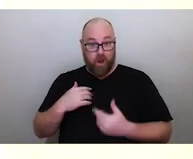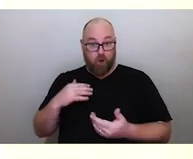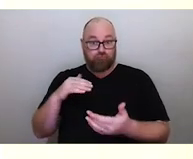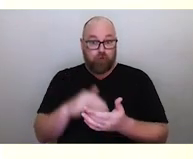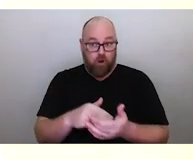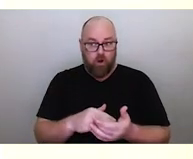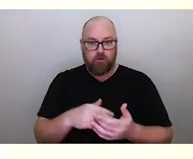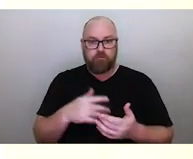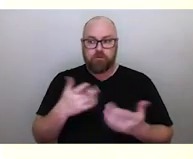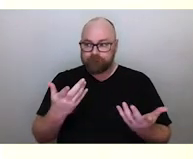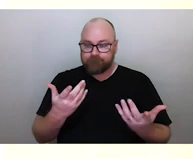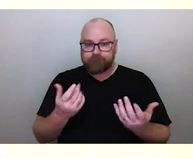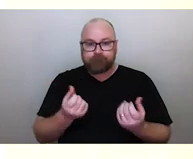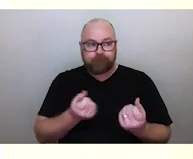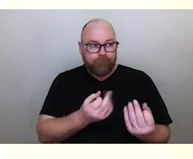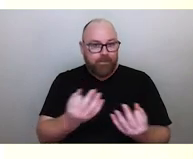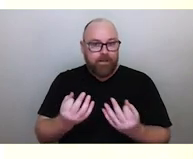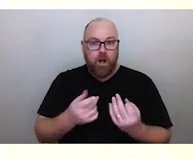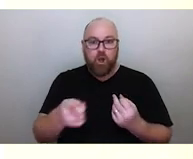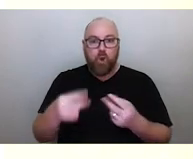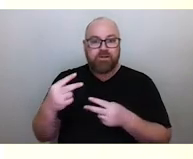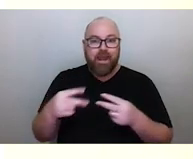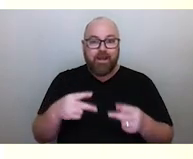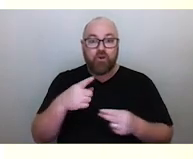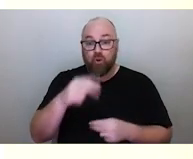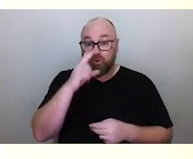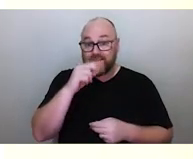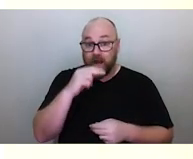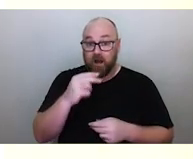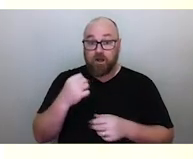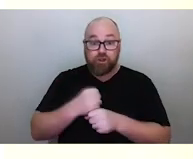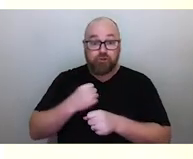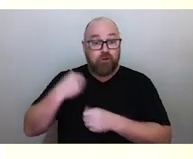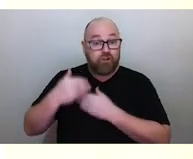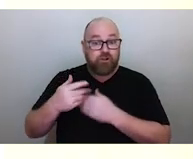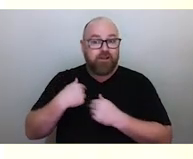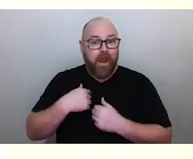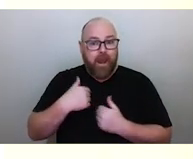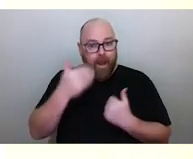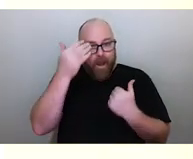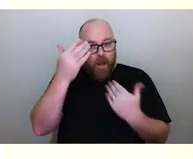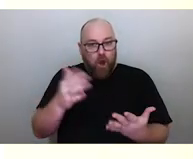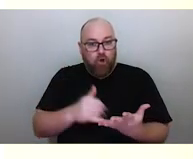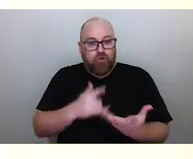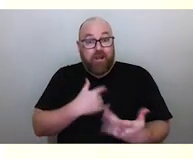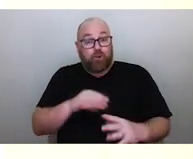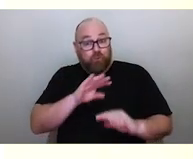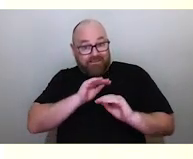explained to us that none of the dancers, none of the younger generation knew this dance. So they had to teach them how to do this